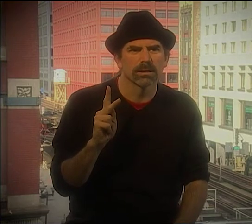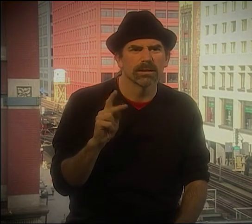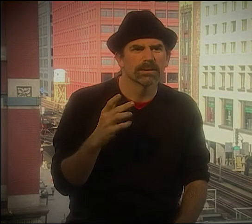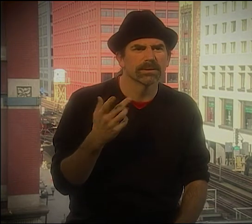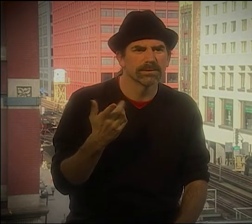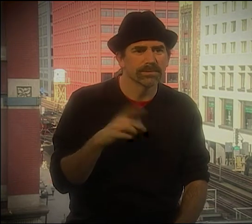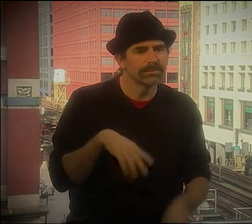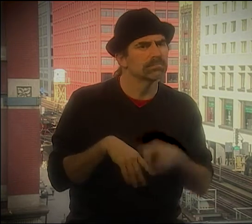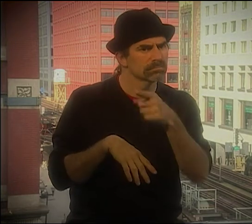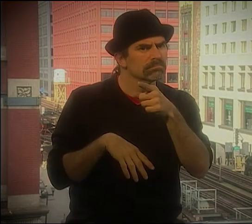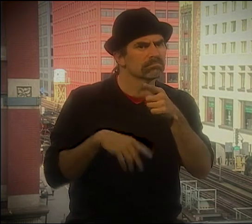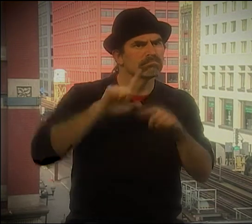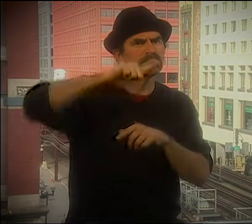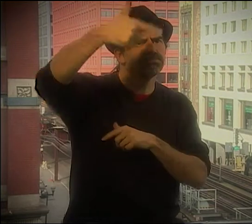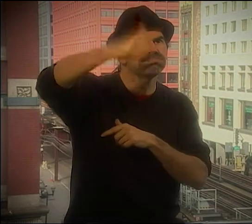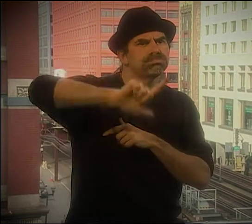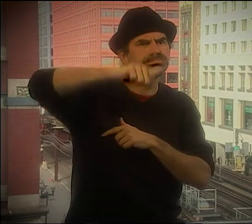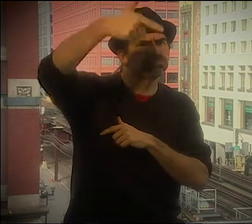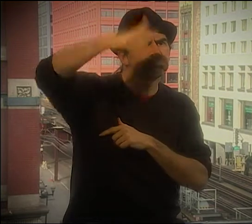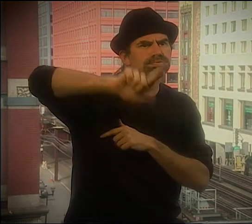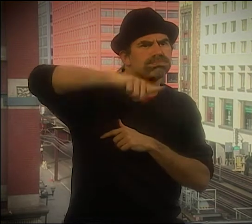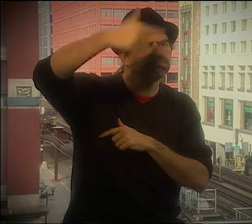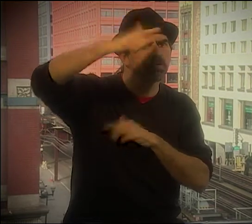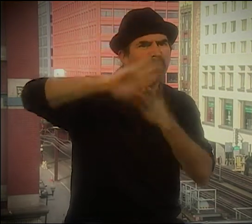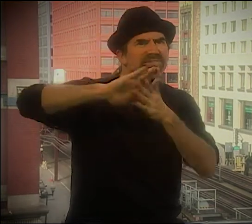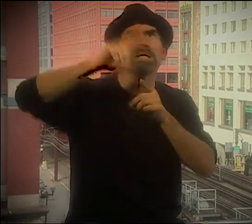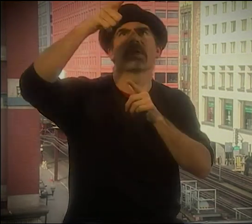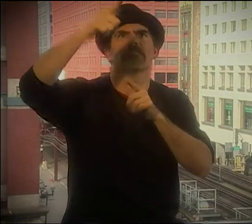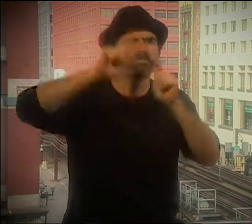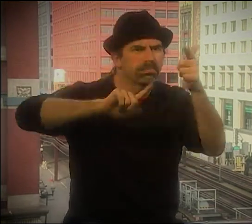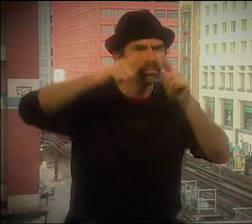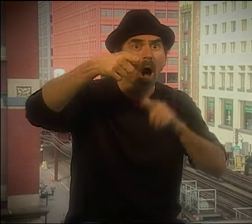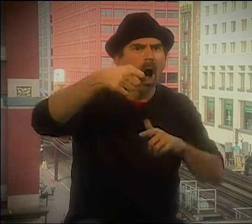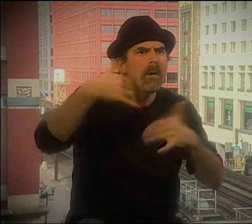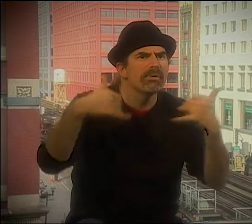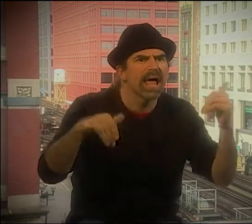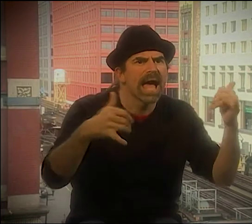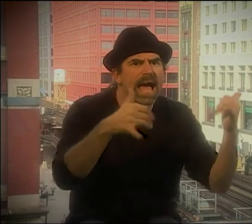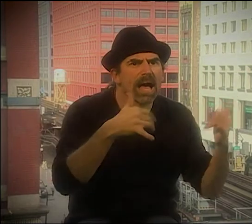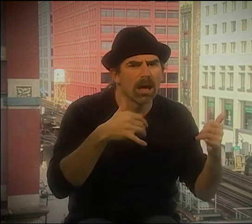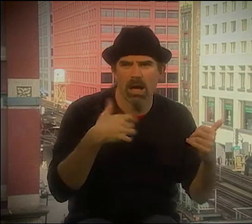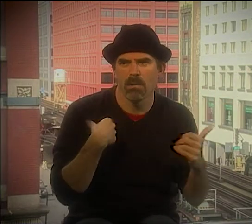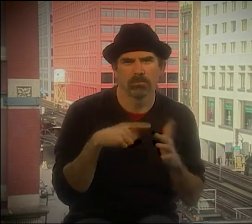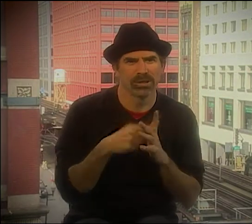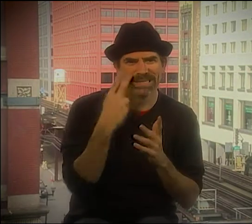UM, A.J. CLARK? A.J. COOK?